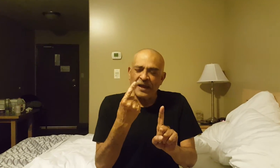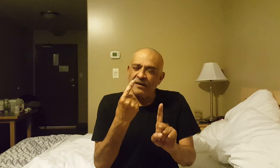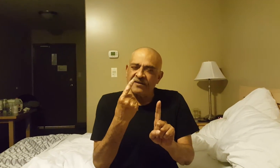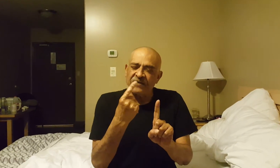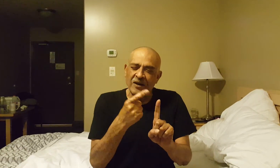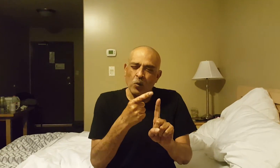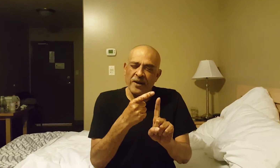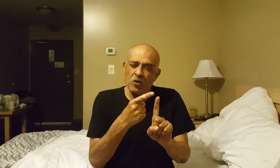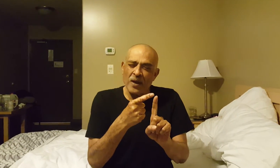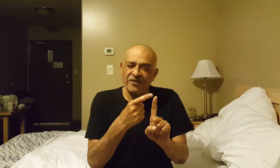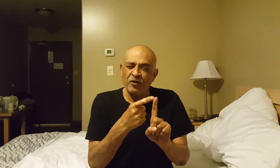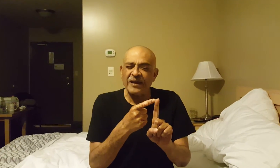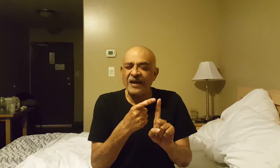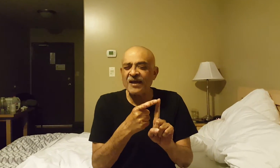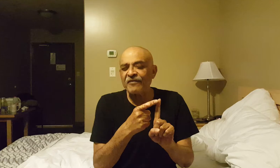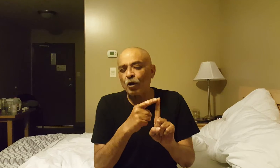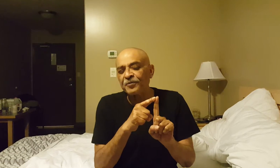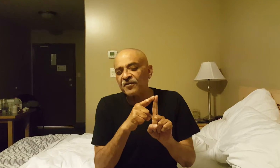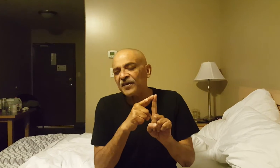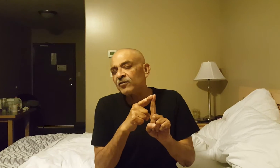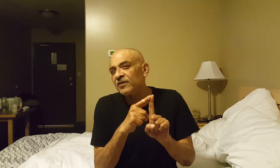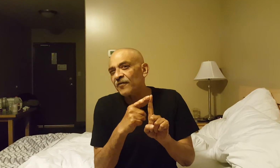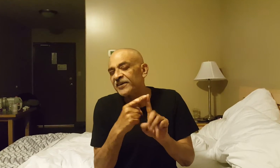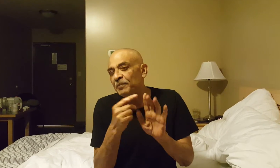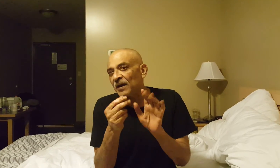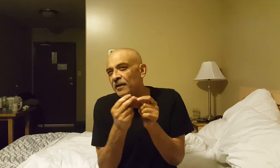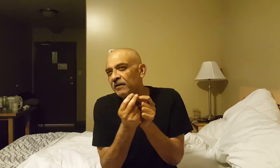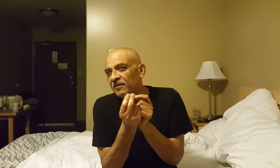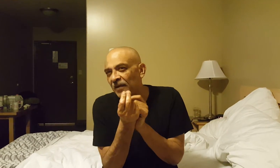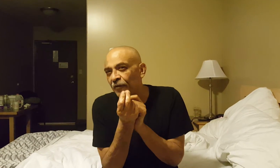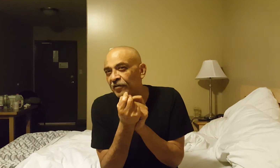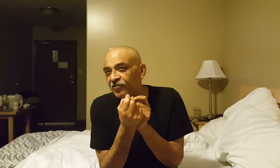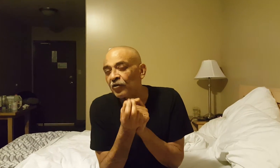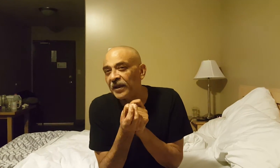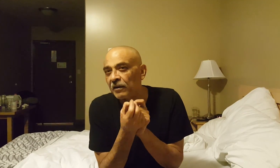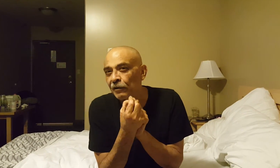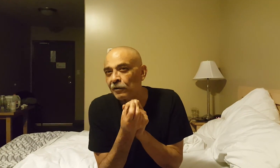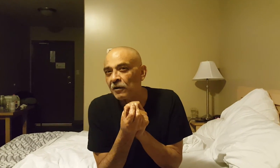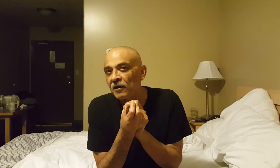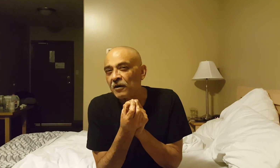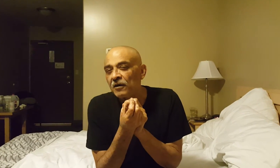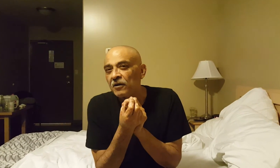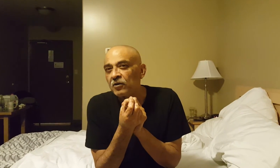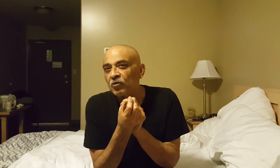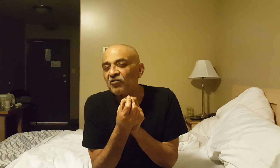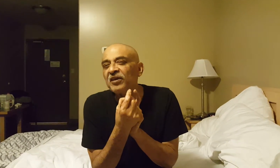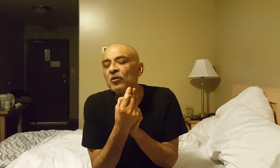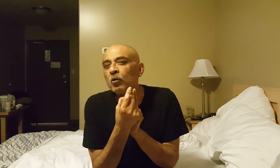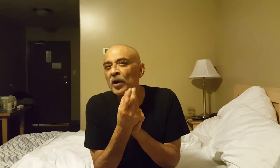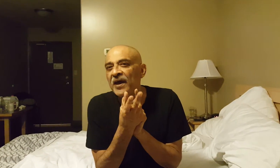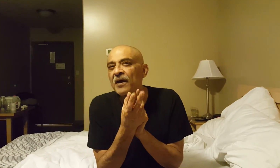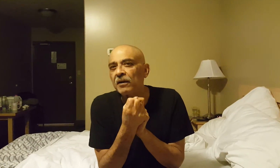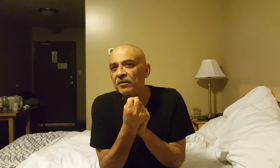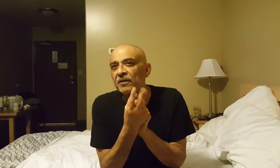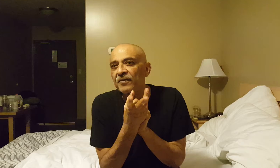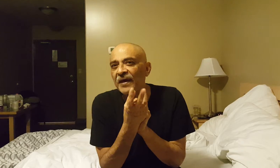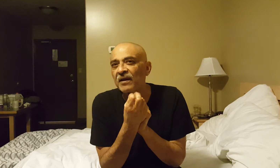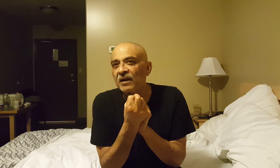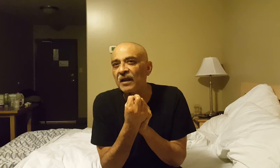i understand when you actually have an observation device behind that first screen to see where that